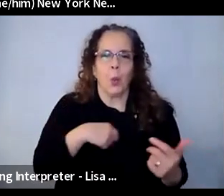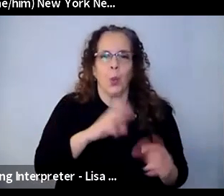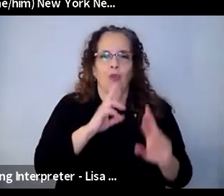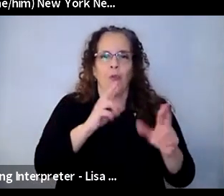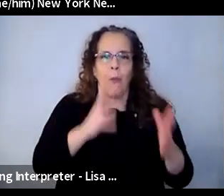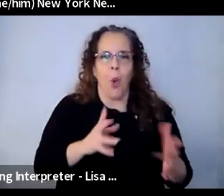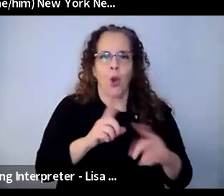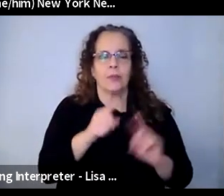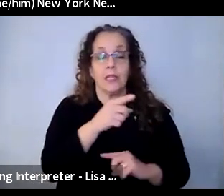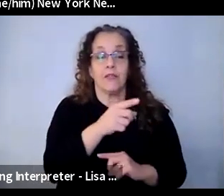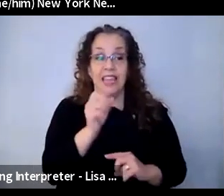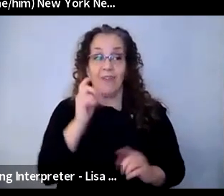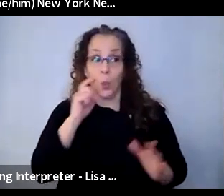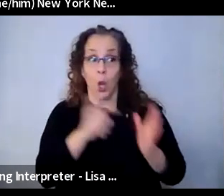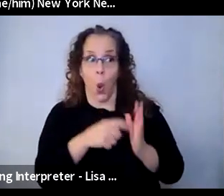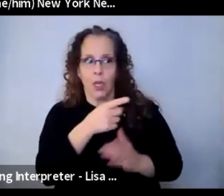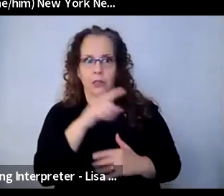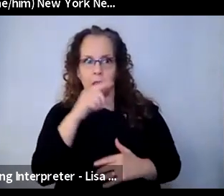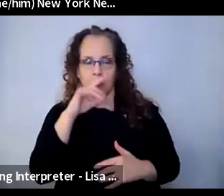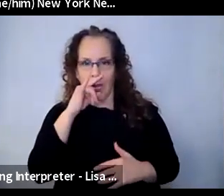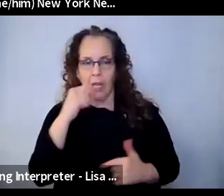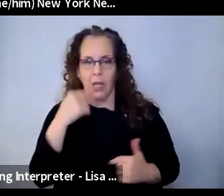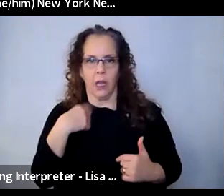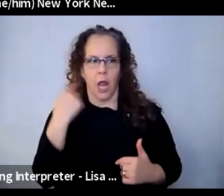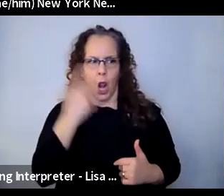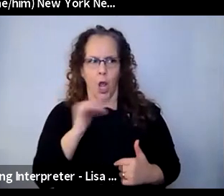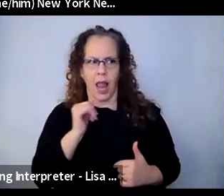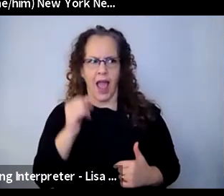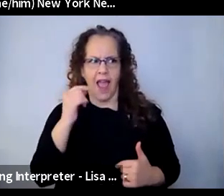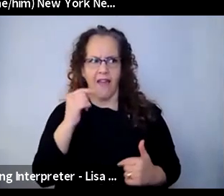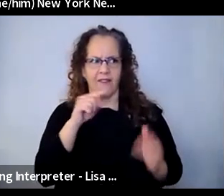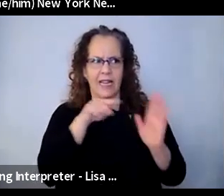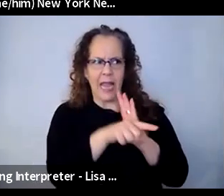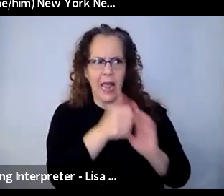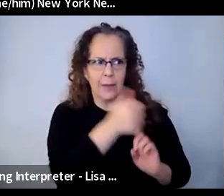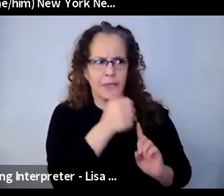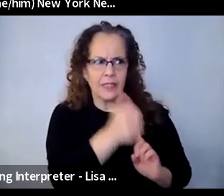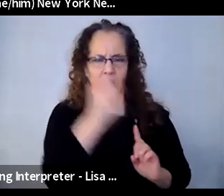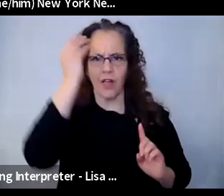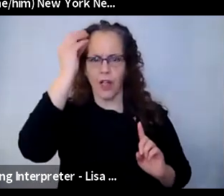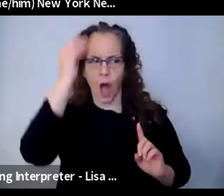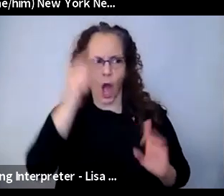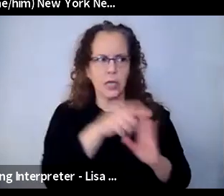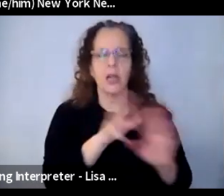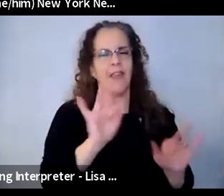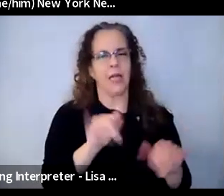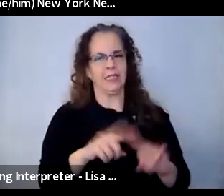sort of suicidal behavior or suicidal thoughts, those private messages that was taken aside, those communications are central